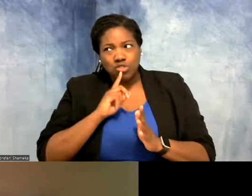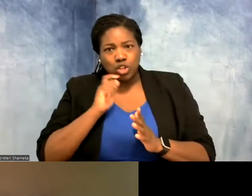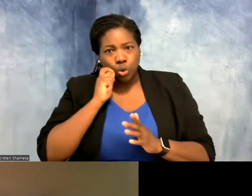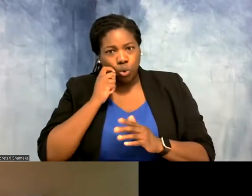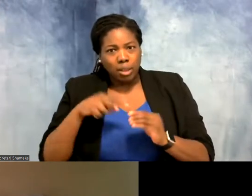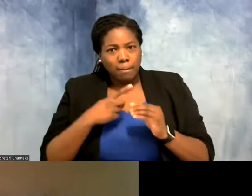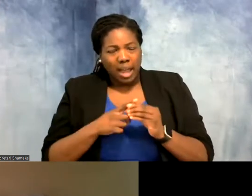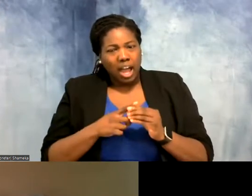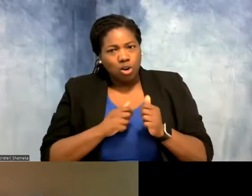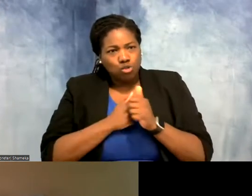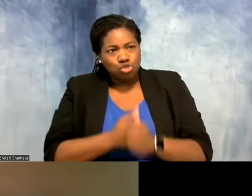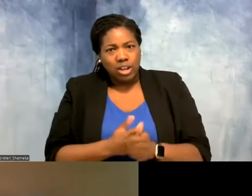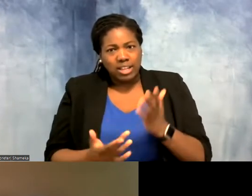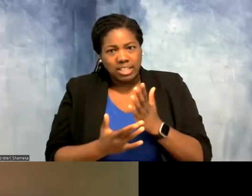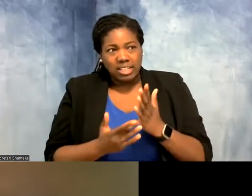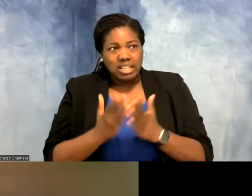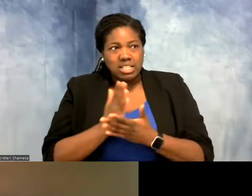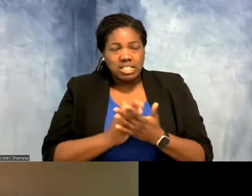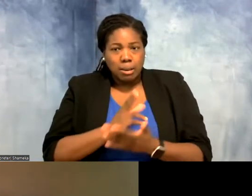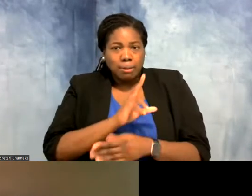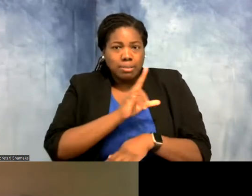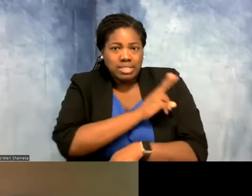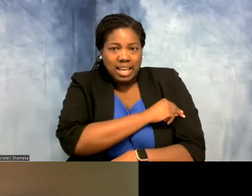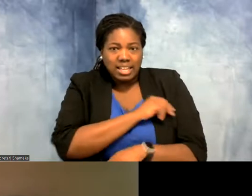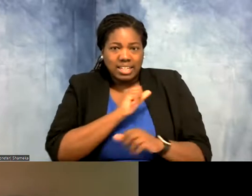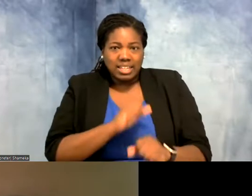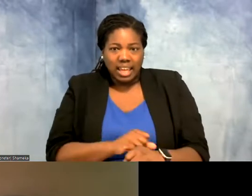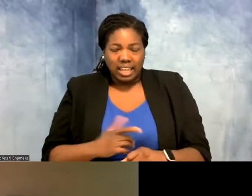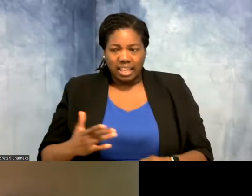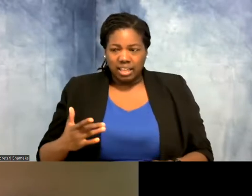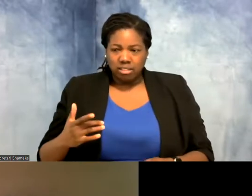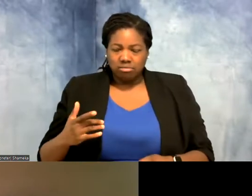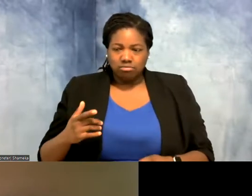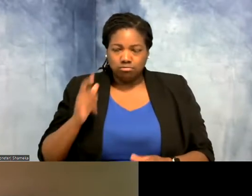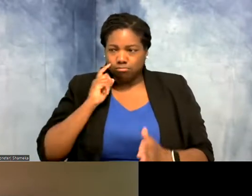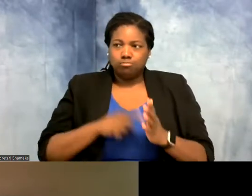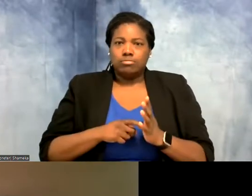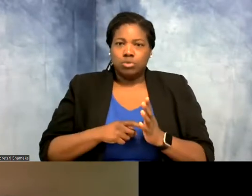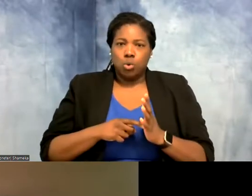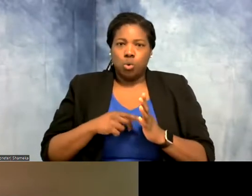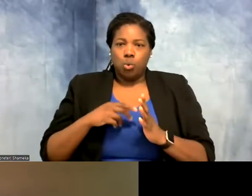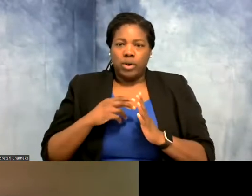tracking technologies. But there are tags that can actually sense when the tag is submerged in water.